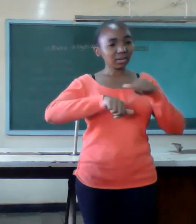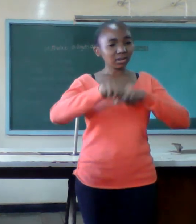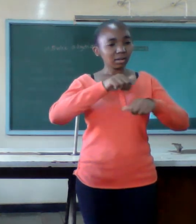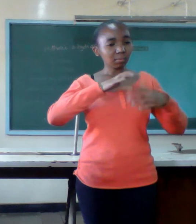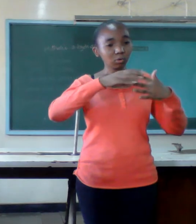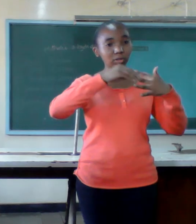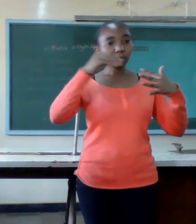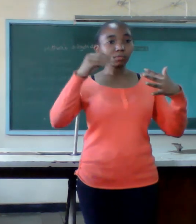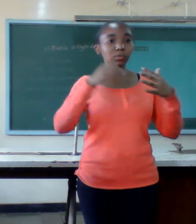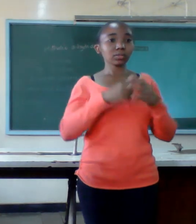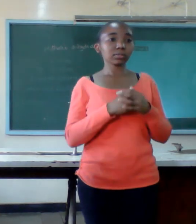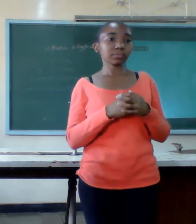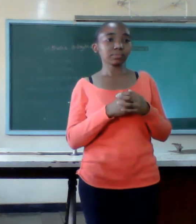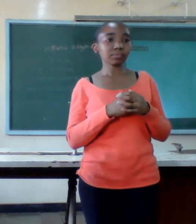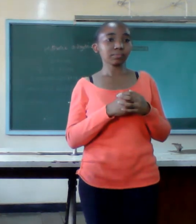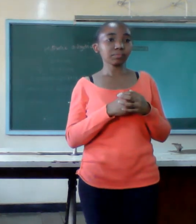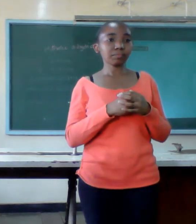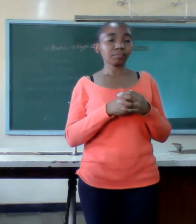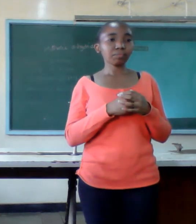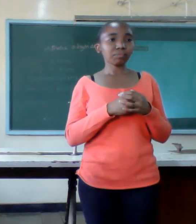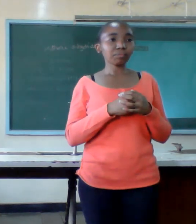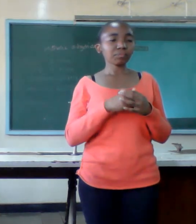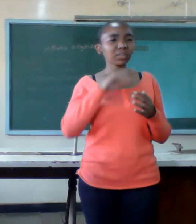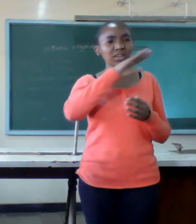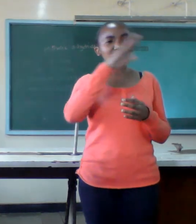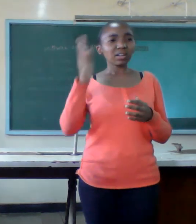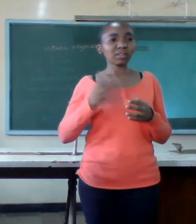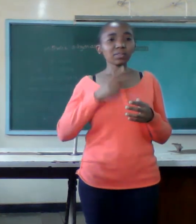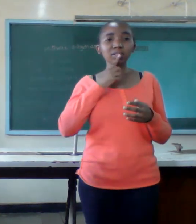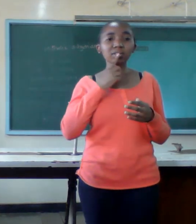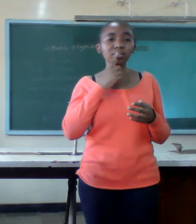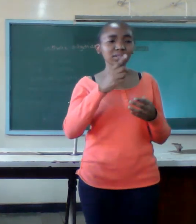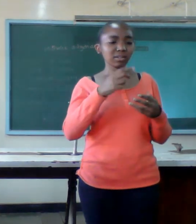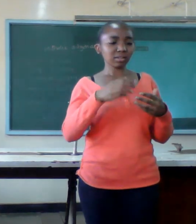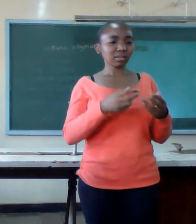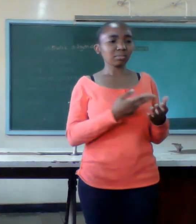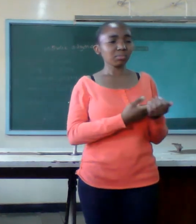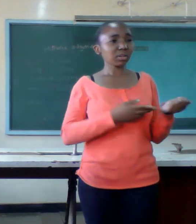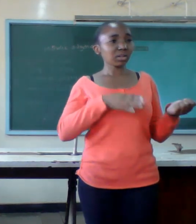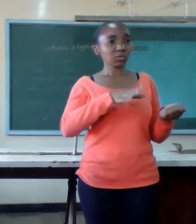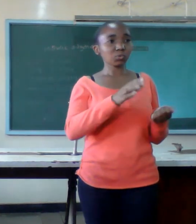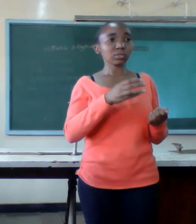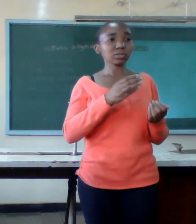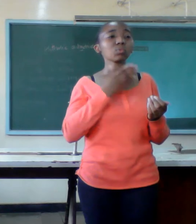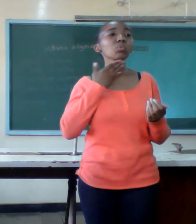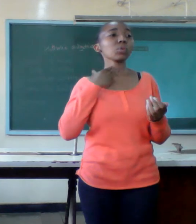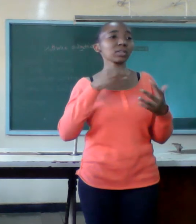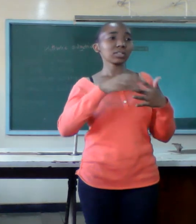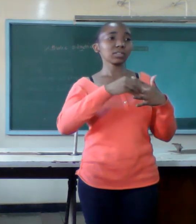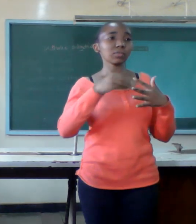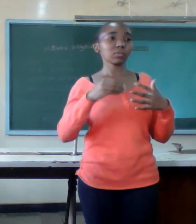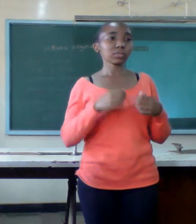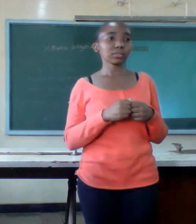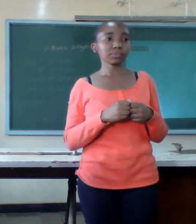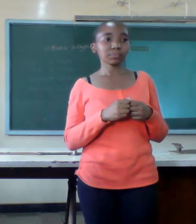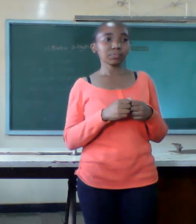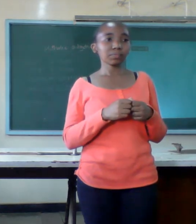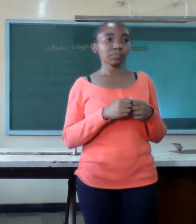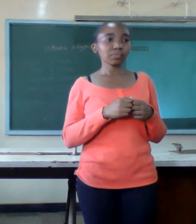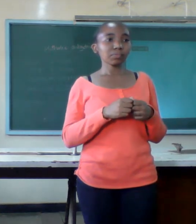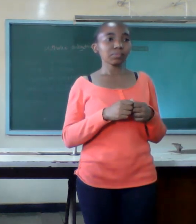never threaten your spouse with the divorce choose to remain married god means